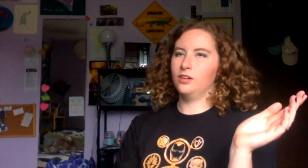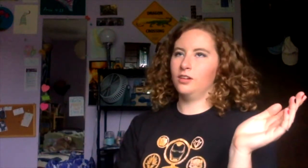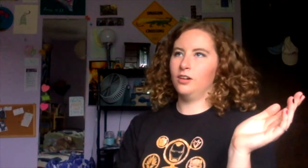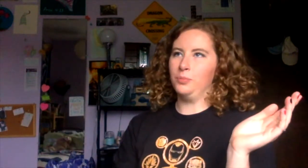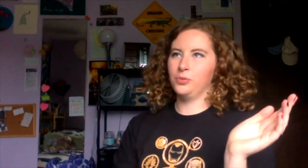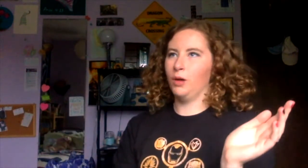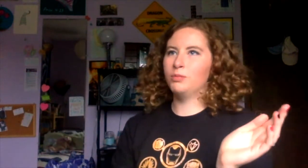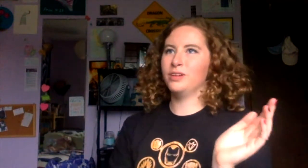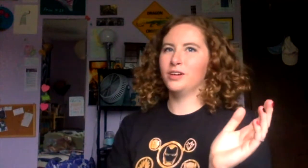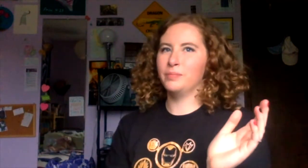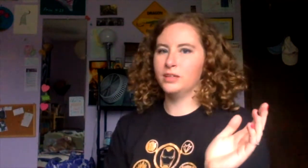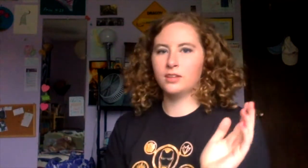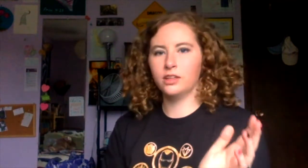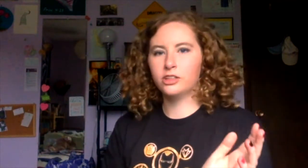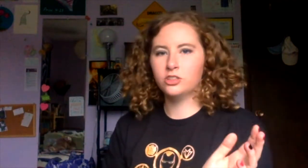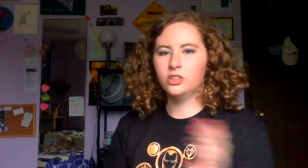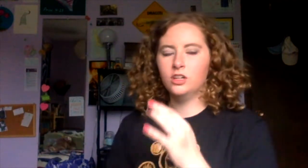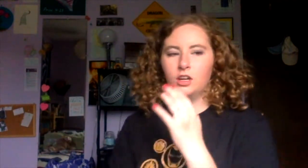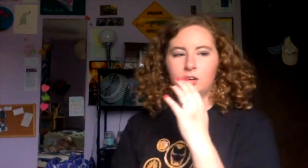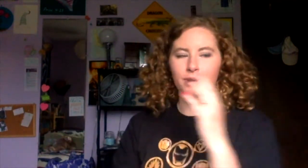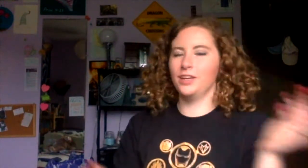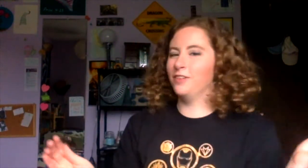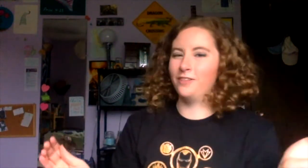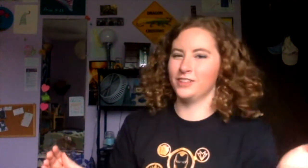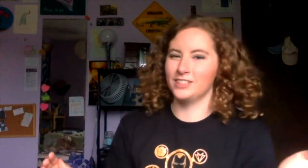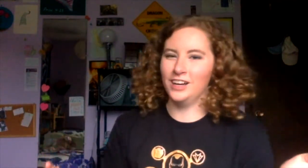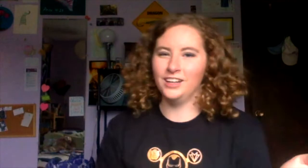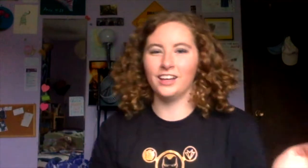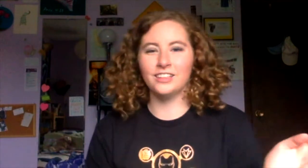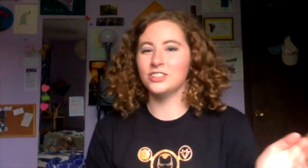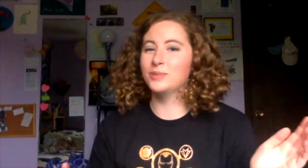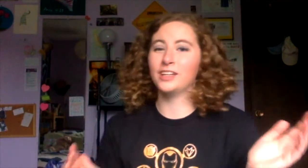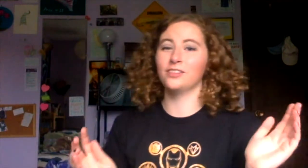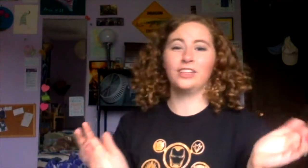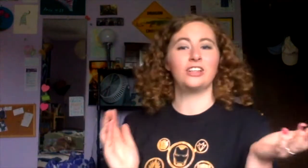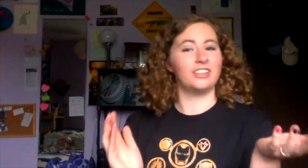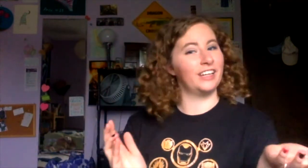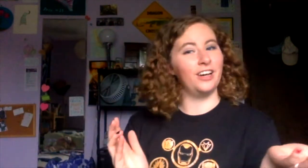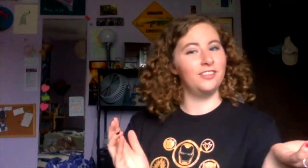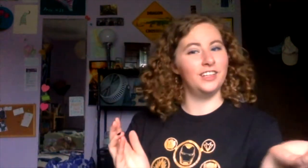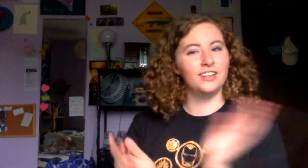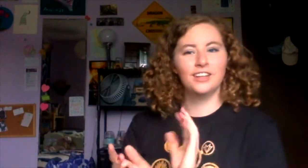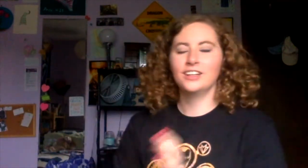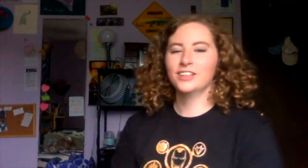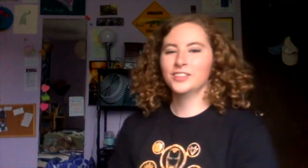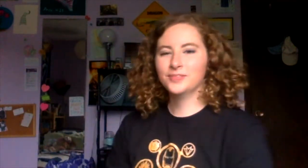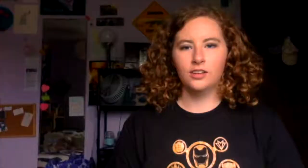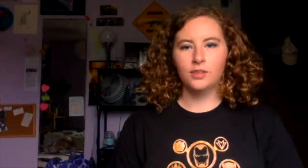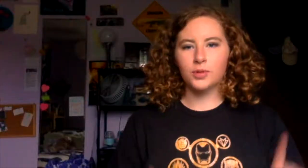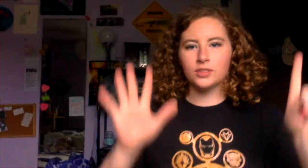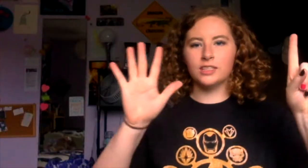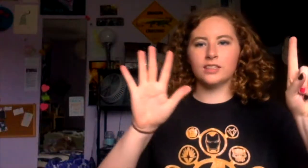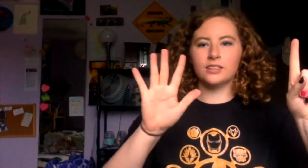It's probably amazing literature, but even if it's not, you'll probably get a really good kick out of it. Book six.